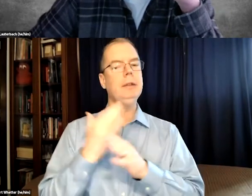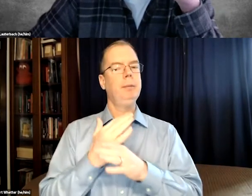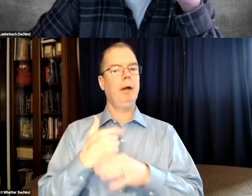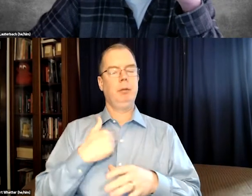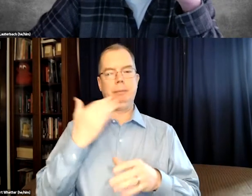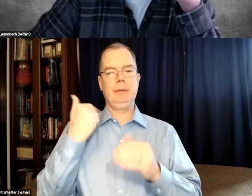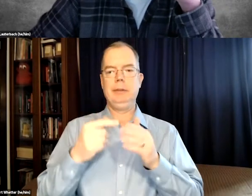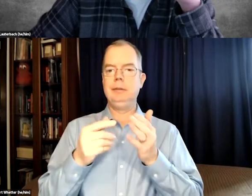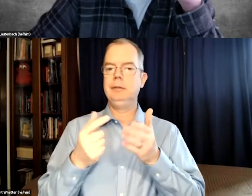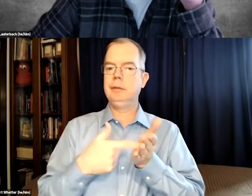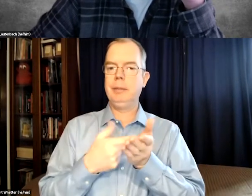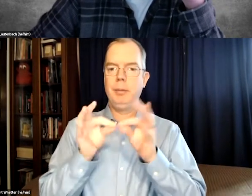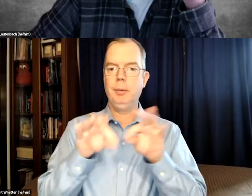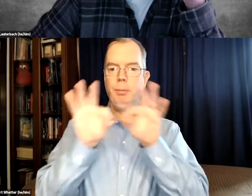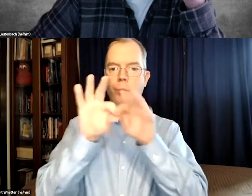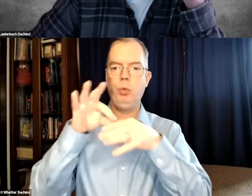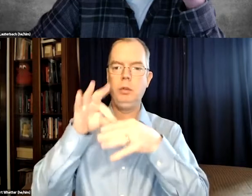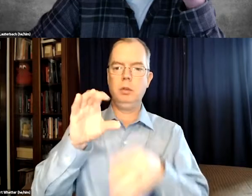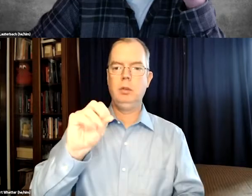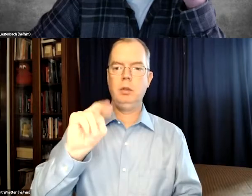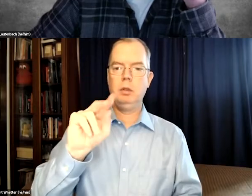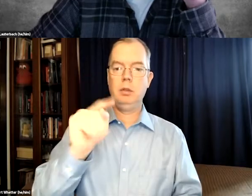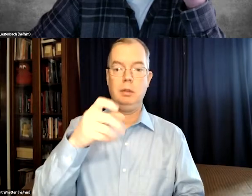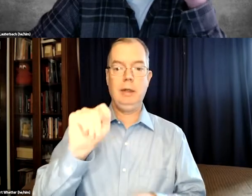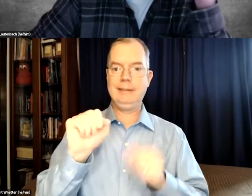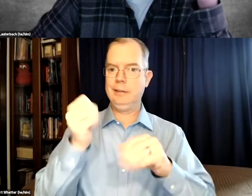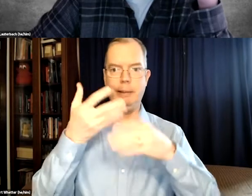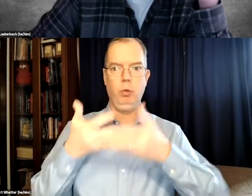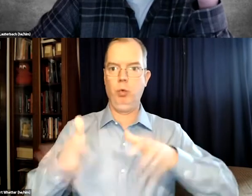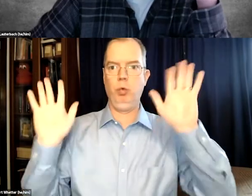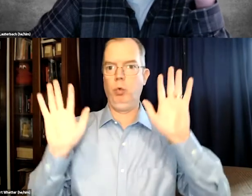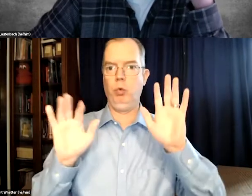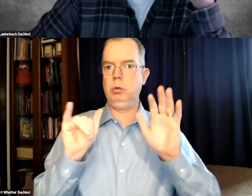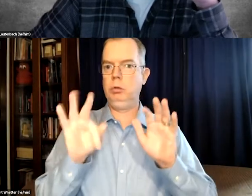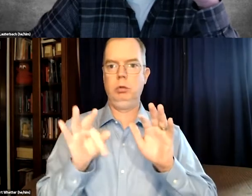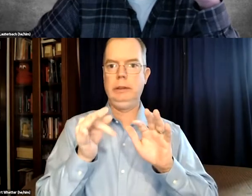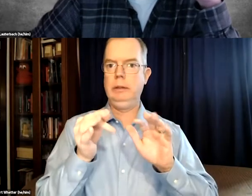When there’s words that are dropped out, or missing, or errors, it really bothers me because